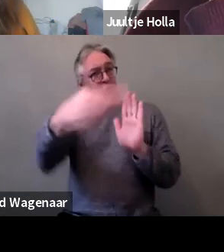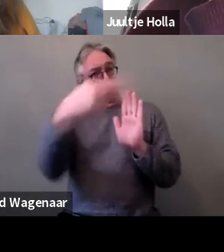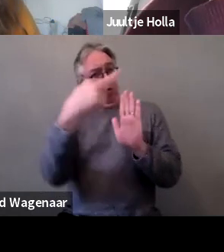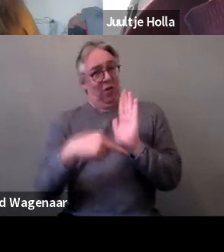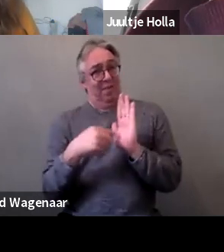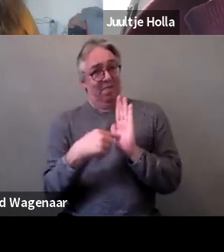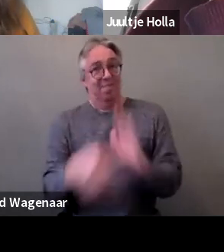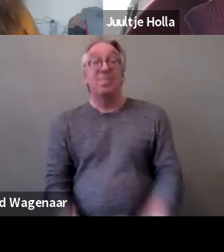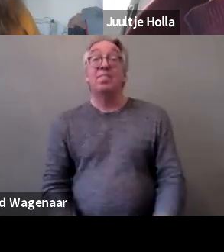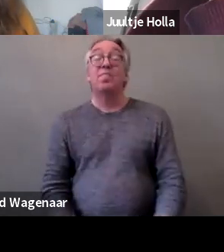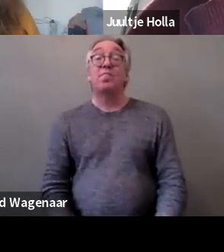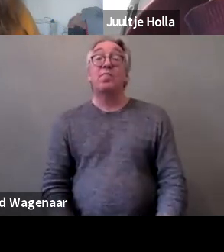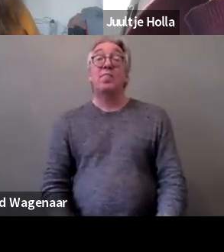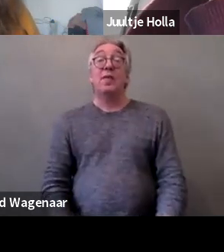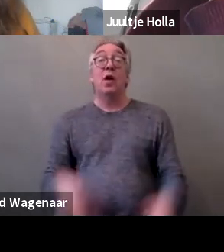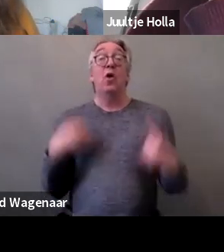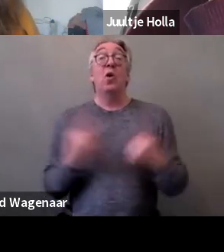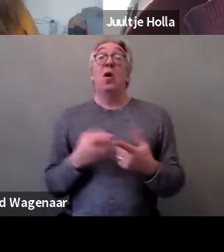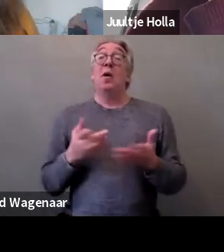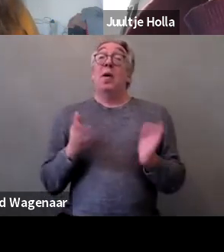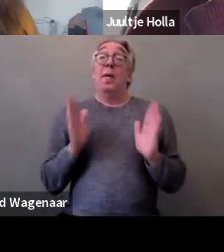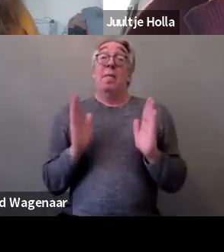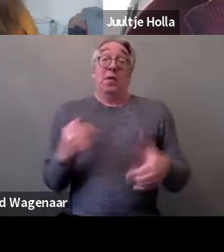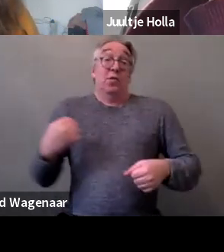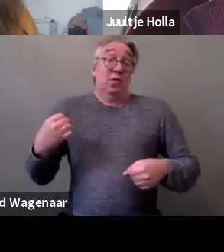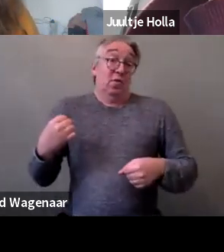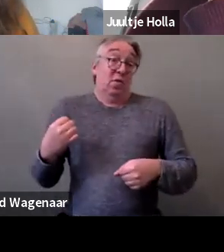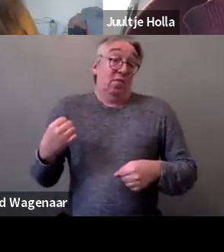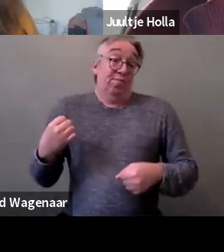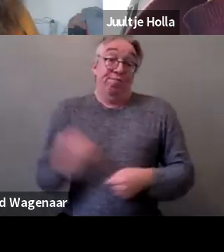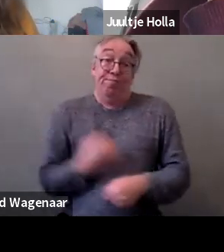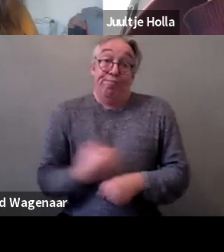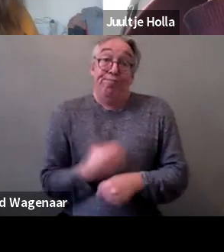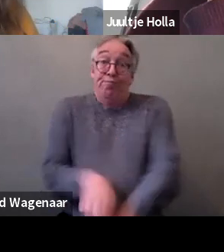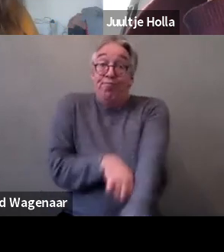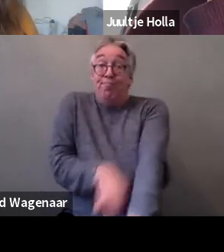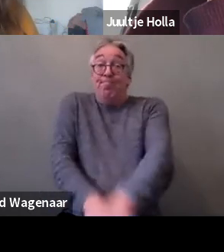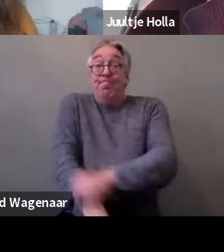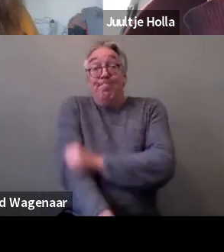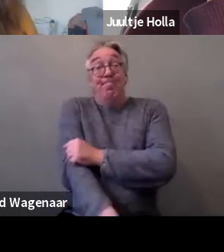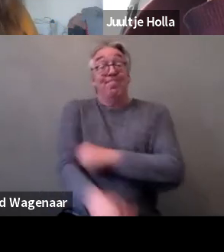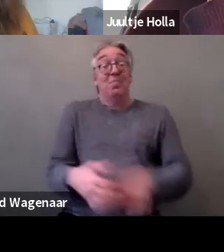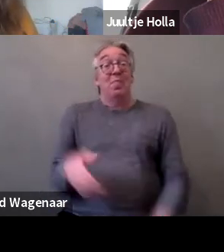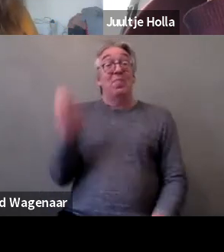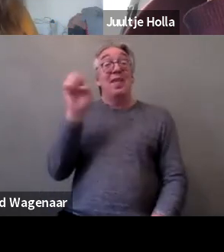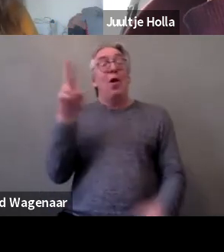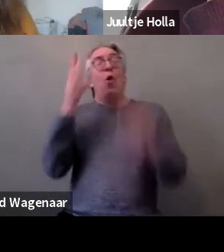We need to work on that, we need to work on holding, keeping the EU and national government accountable.